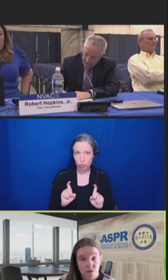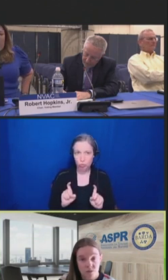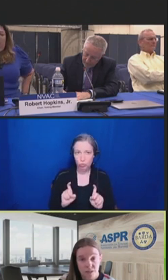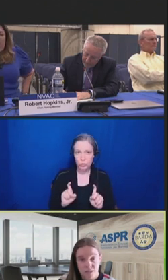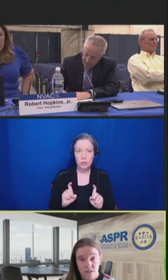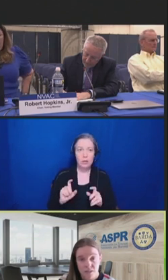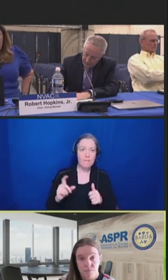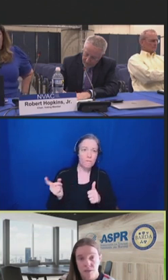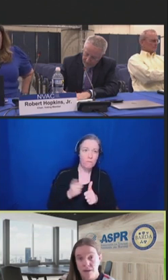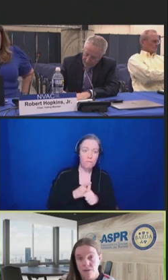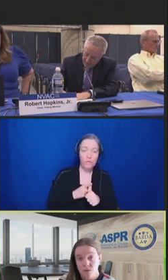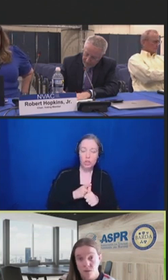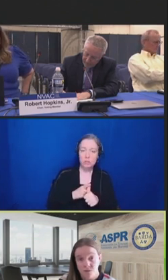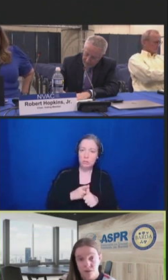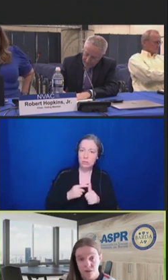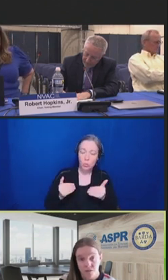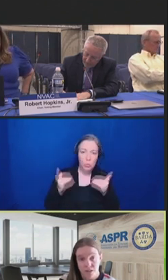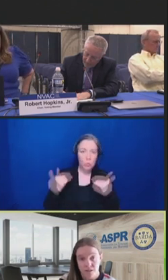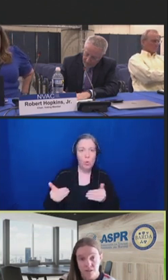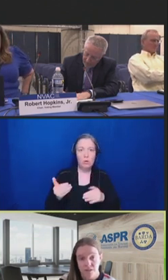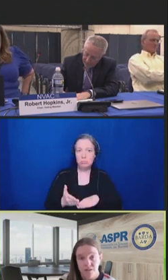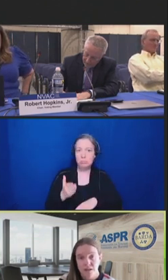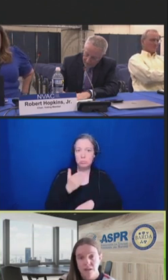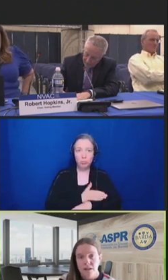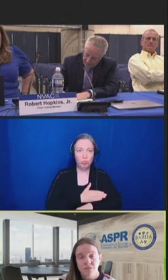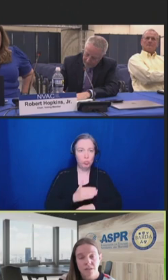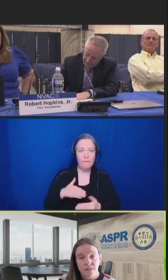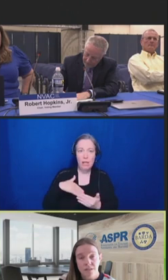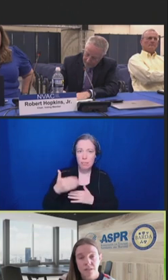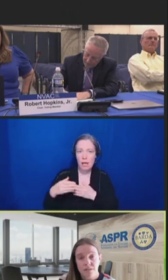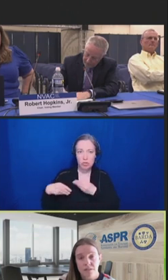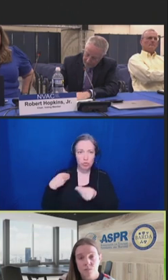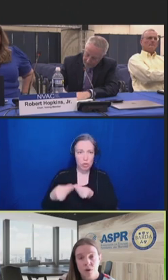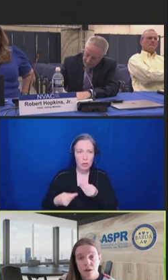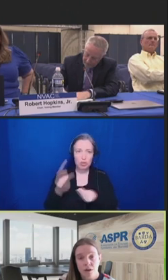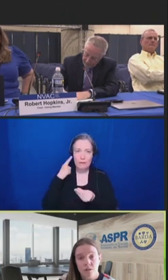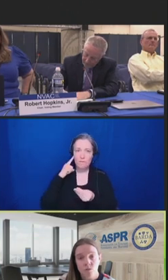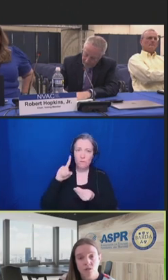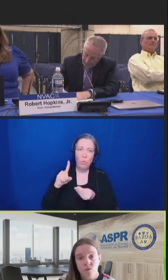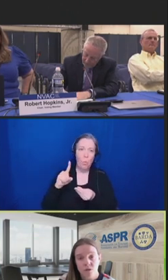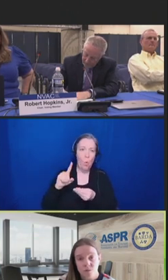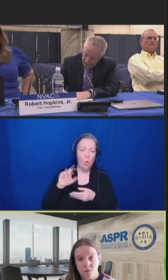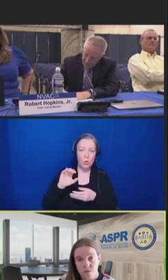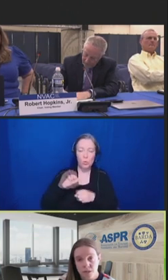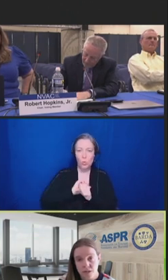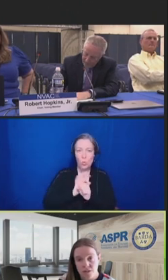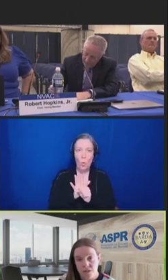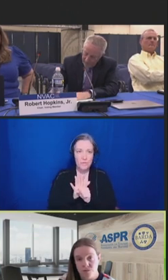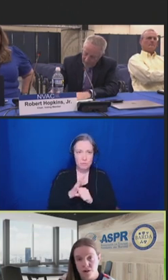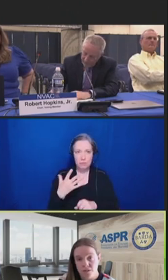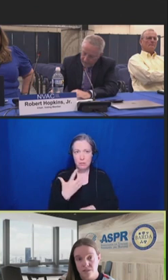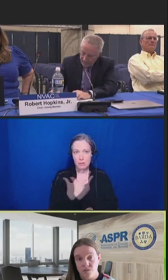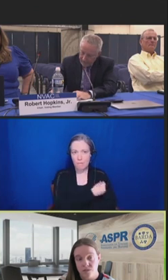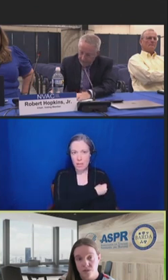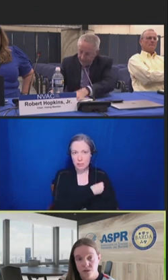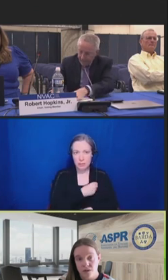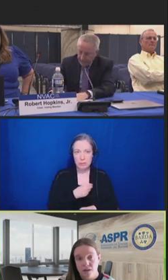vaccines, pan-coronavirus vaccines, and vaccines that elicit broader and more durable protection against variants of concern.